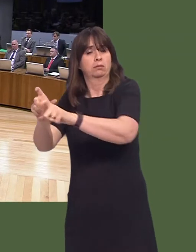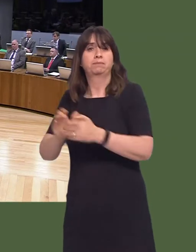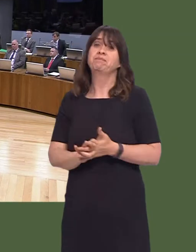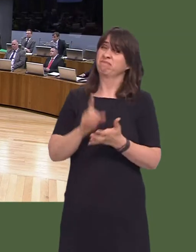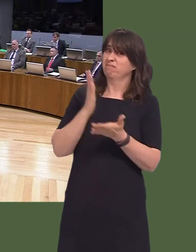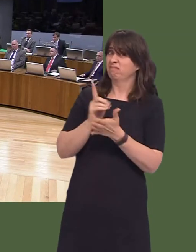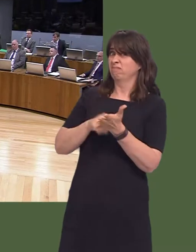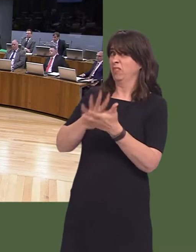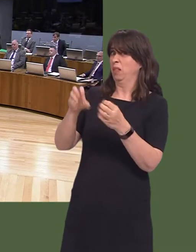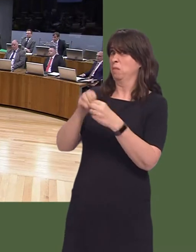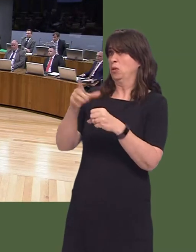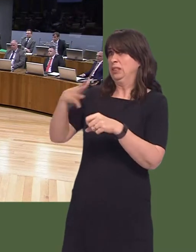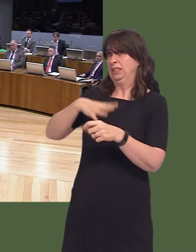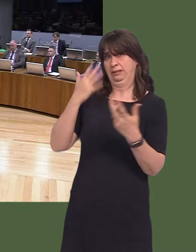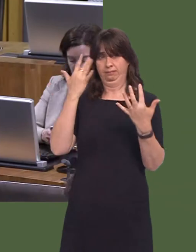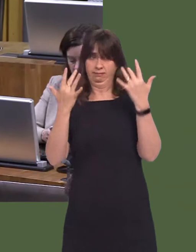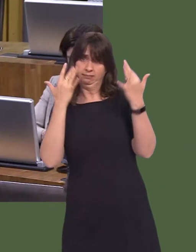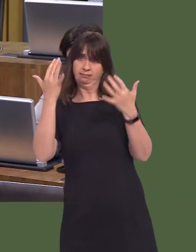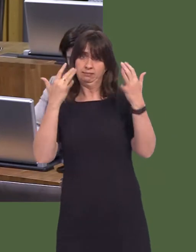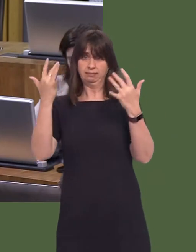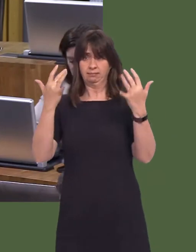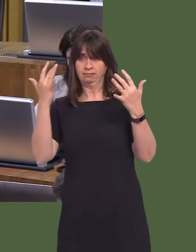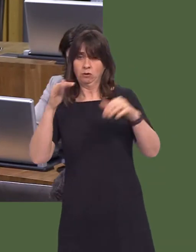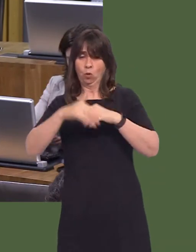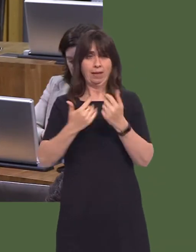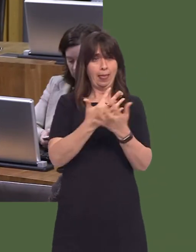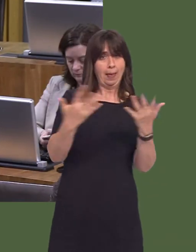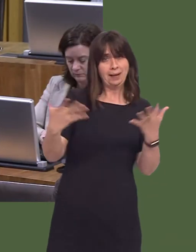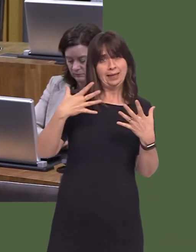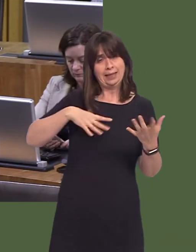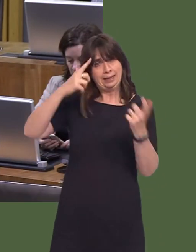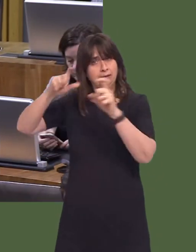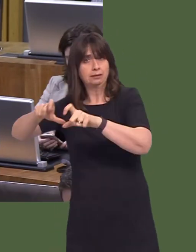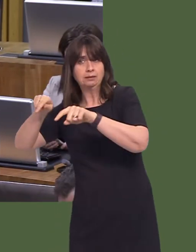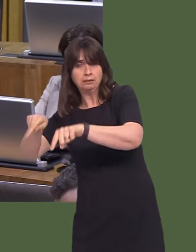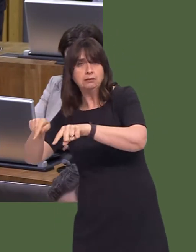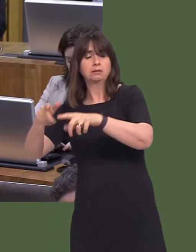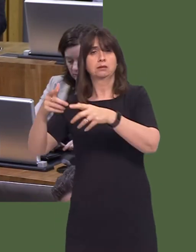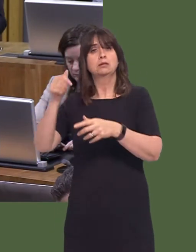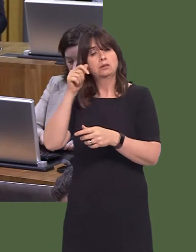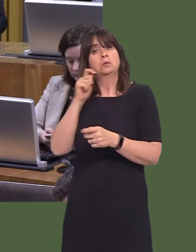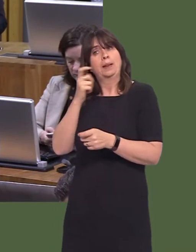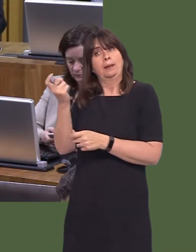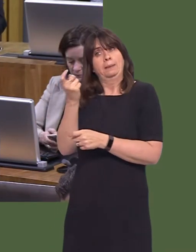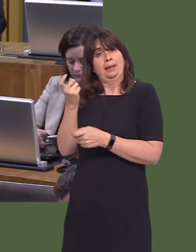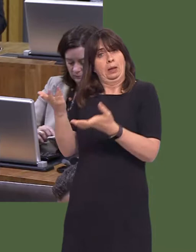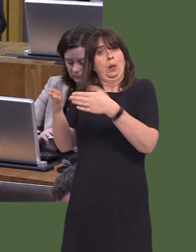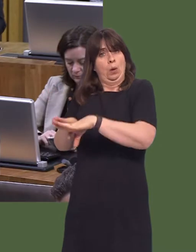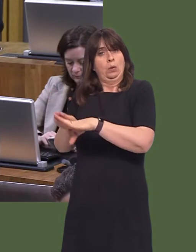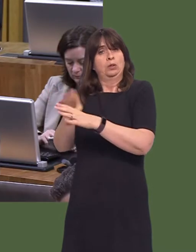population needs. Now, of course, as the Member has said, there are public concerns due to the closure of the ward at Chepstow. I understand the community health council have expressed